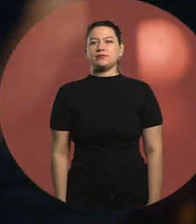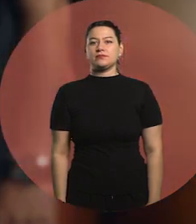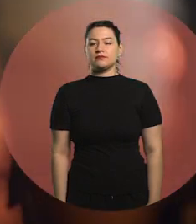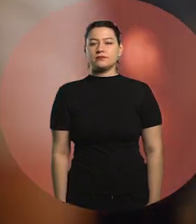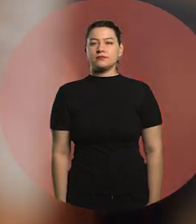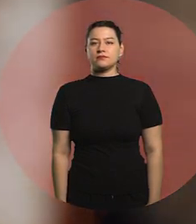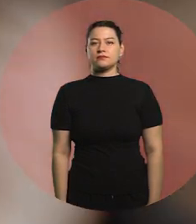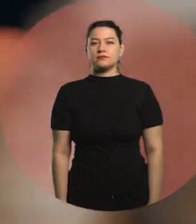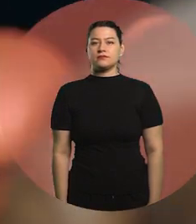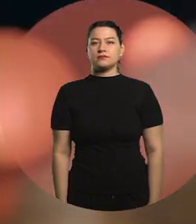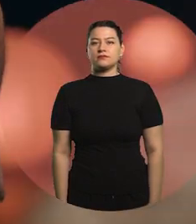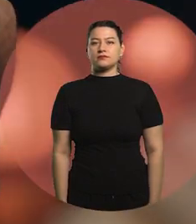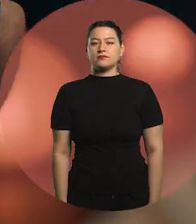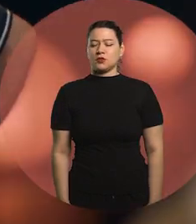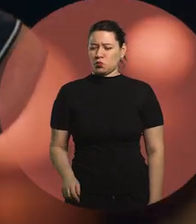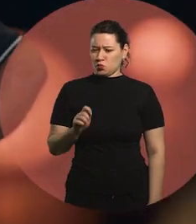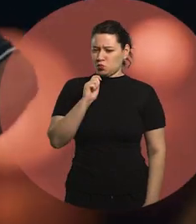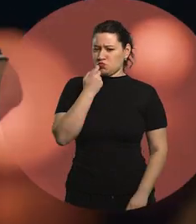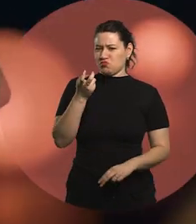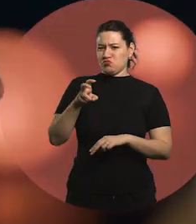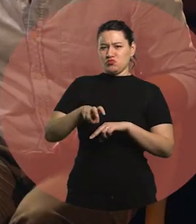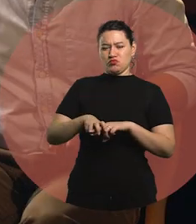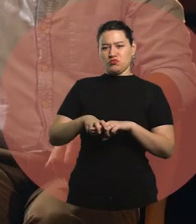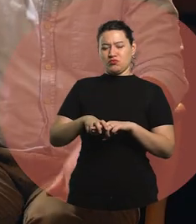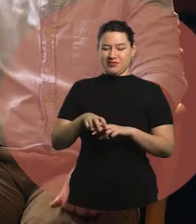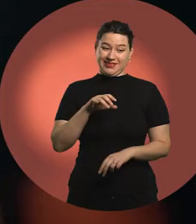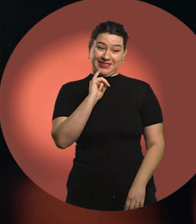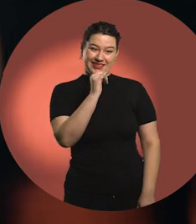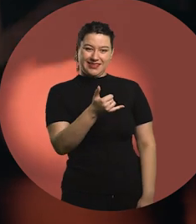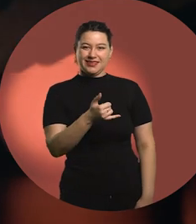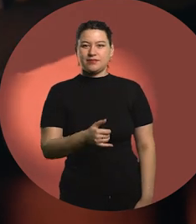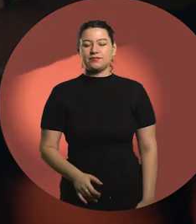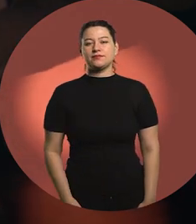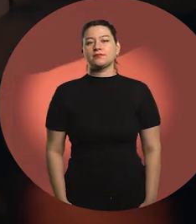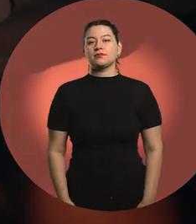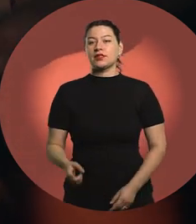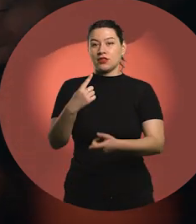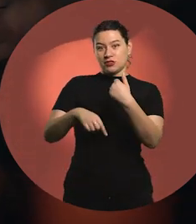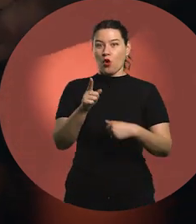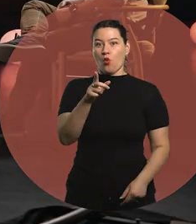Oh, what a nice chair. Yeah. So, Gustavo, take 1.